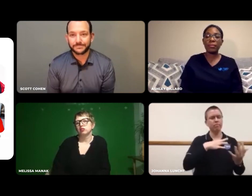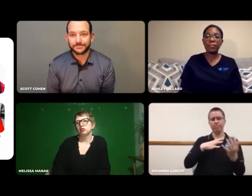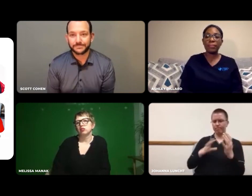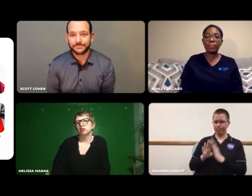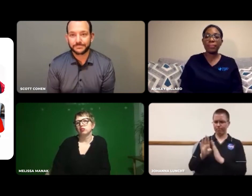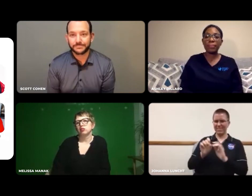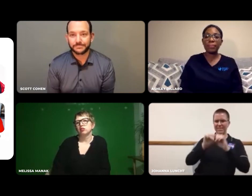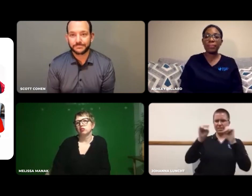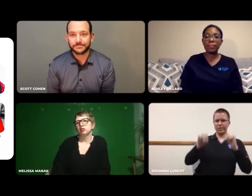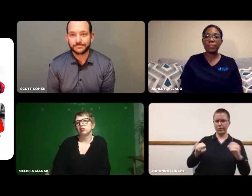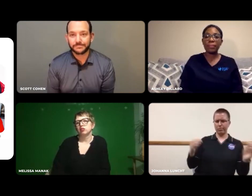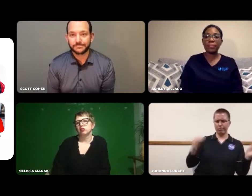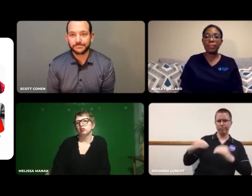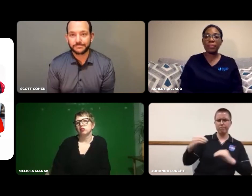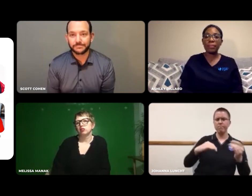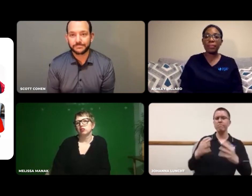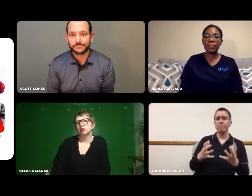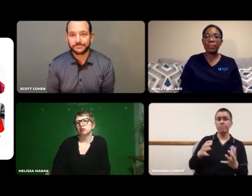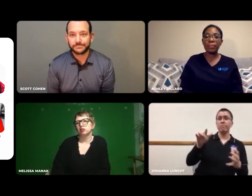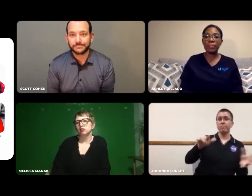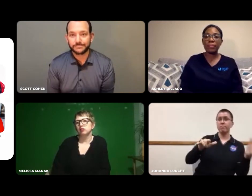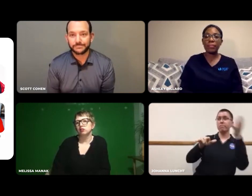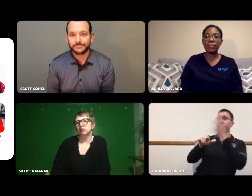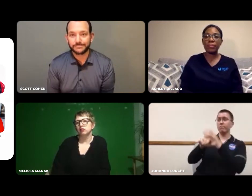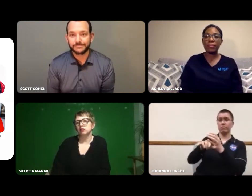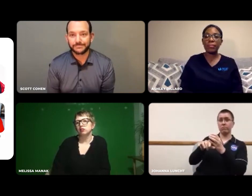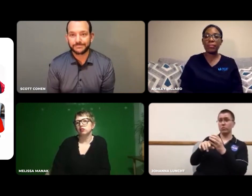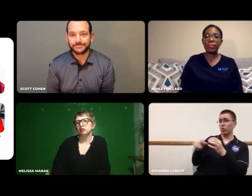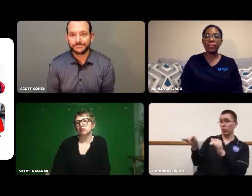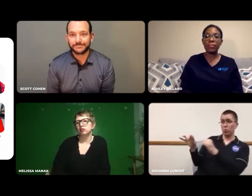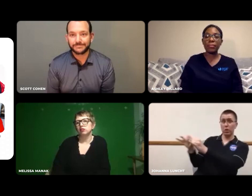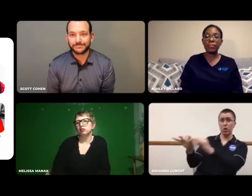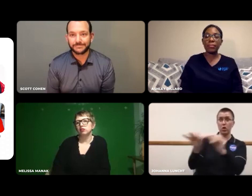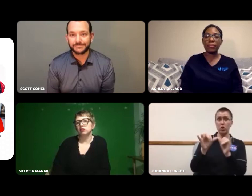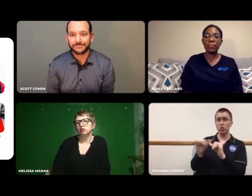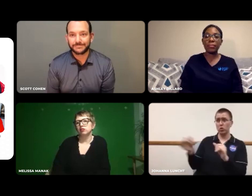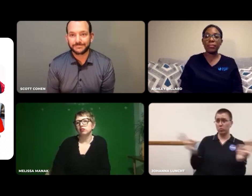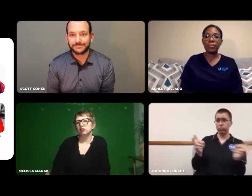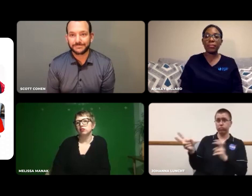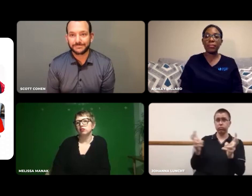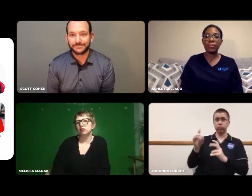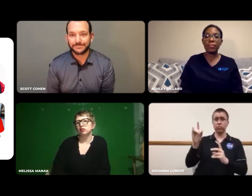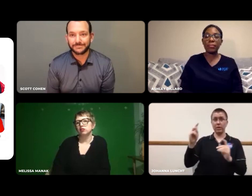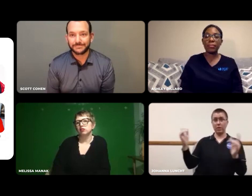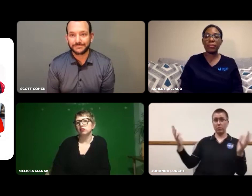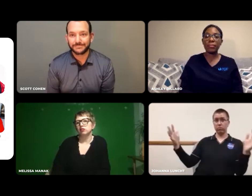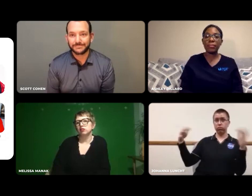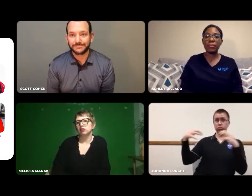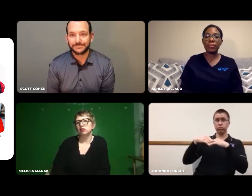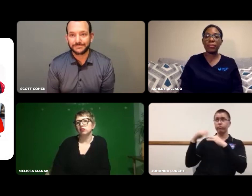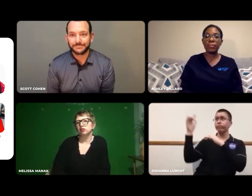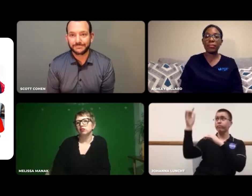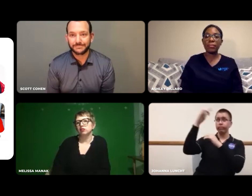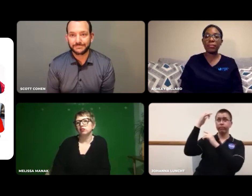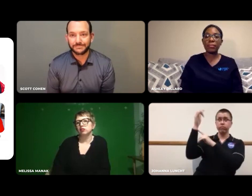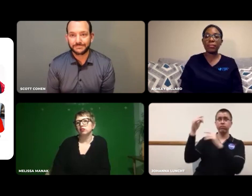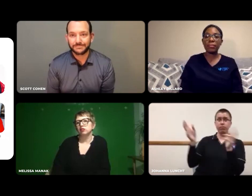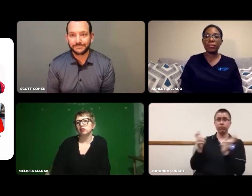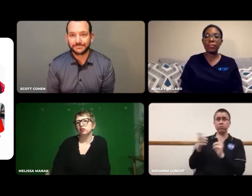We developed a program that can be put into the aircraft that can measure all of the atmospheric data.